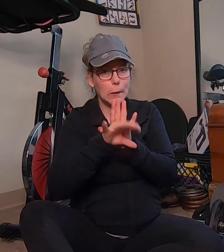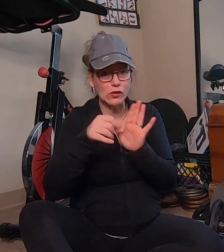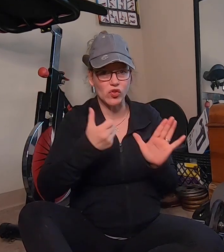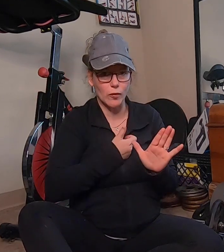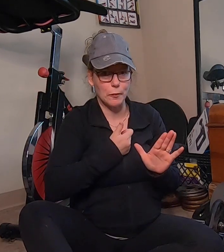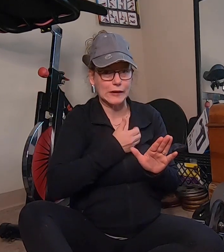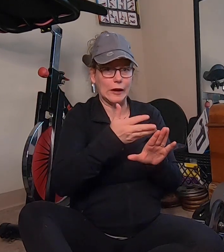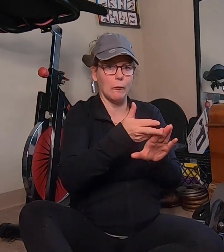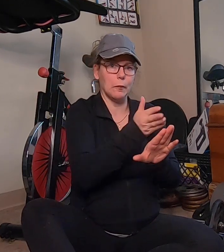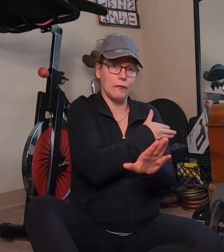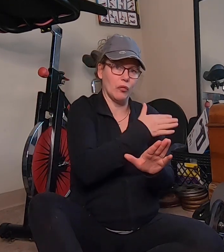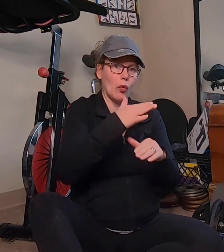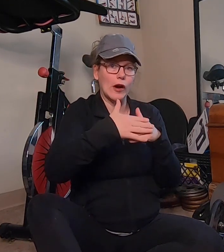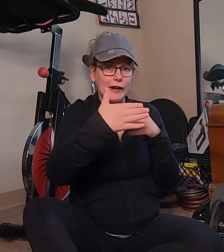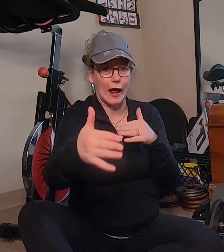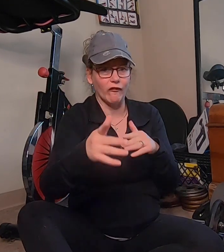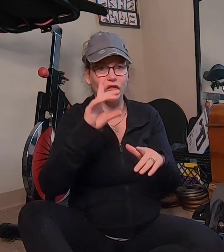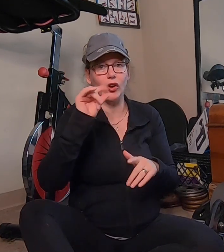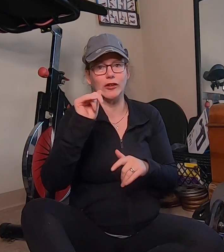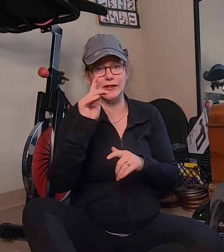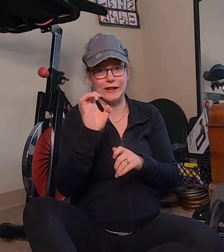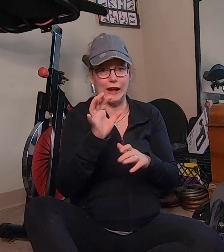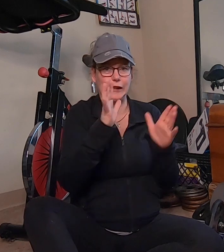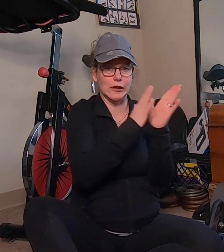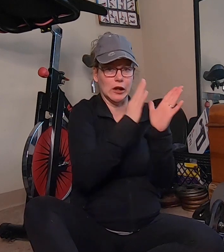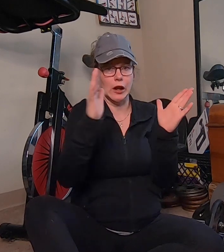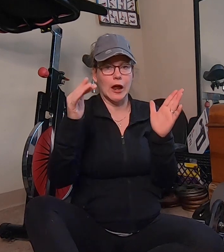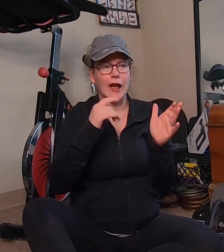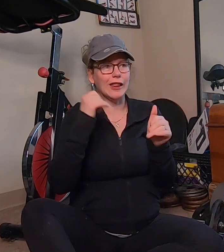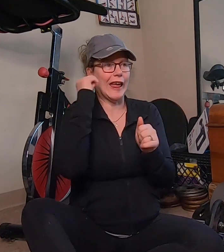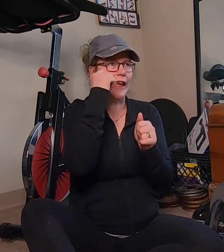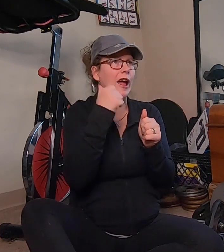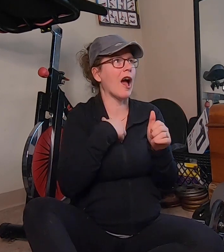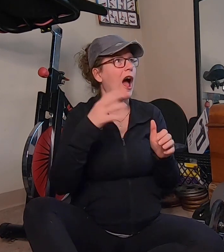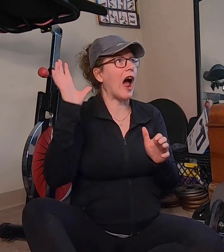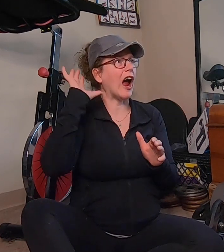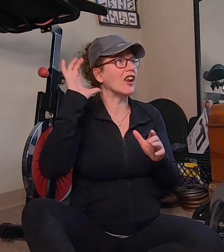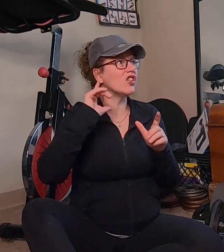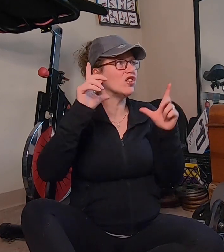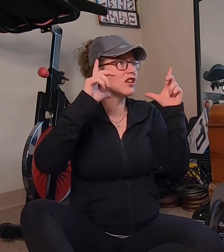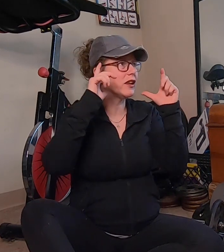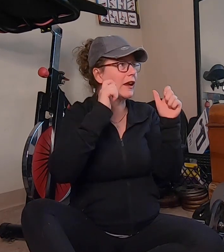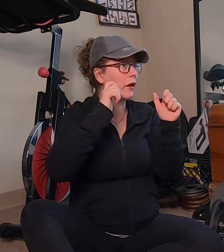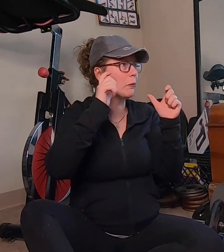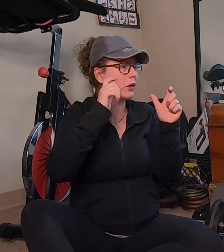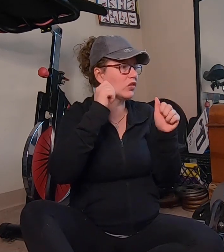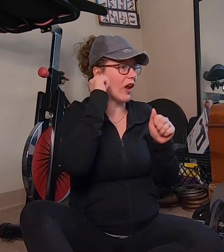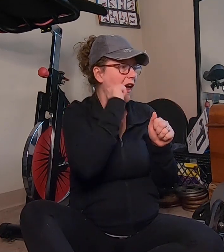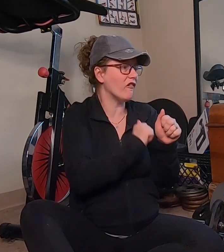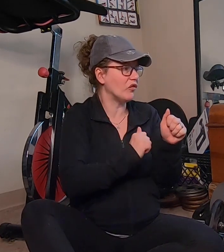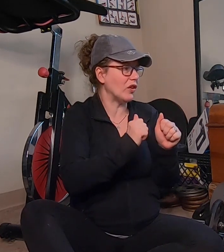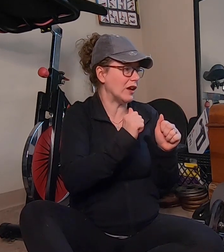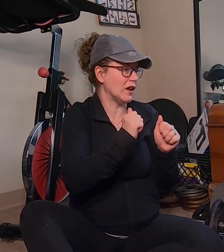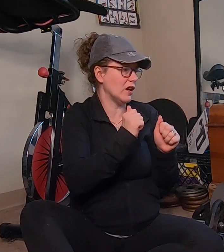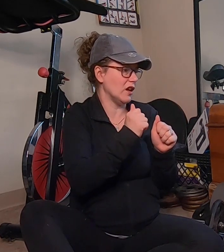a picture of myself before and after date like I used to take a picture I see